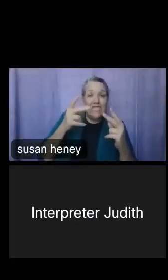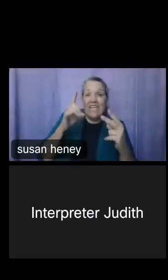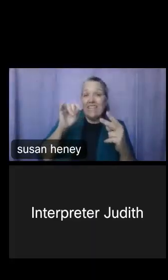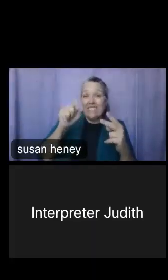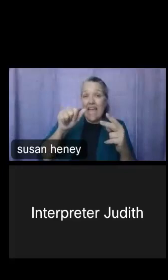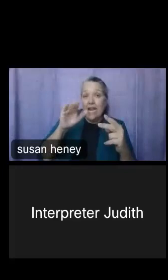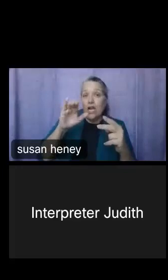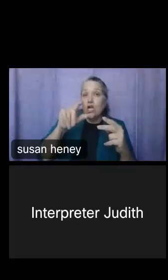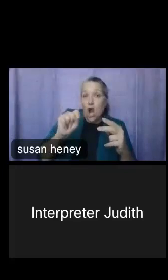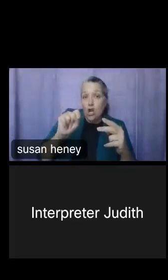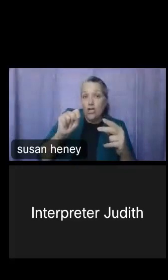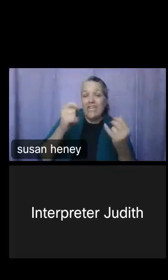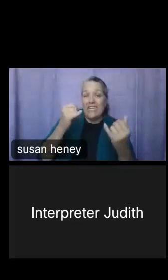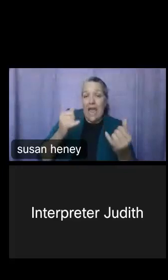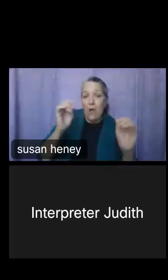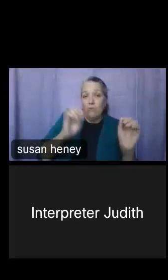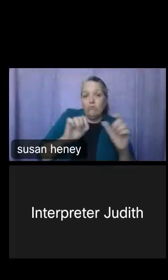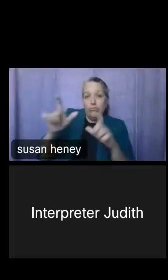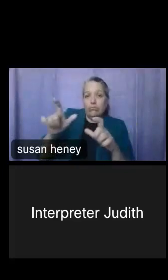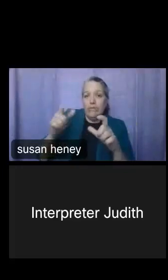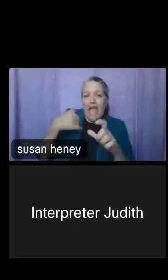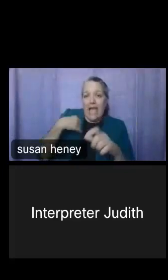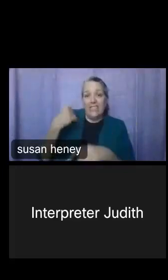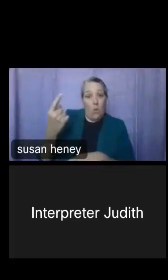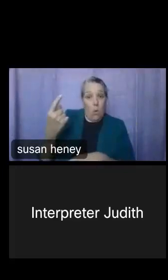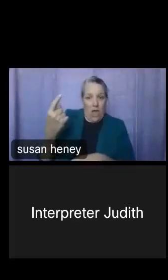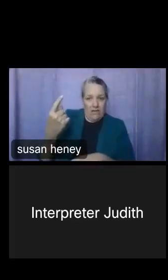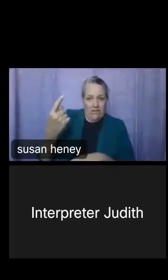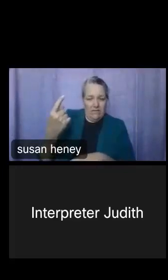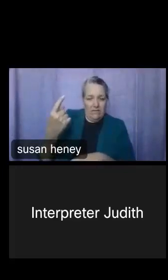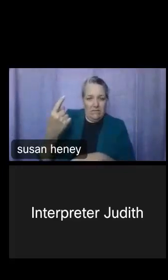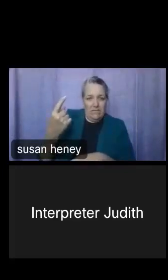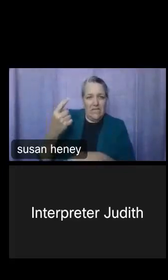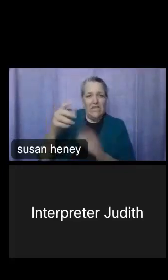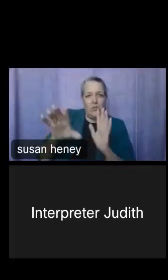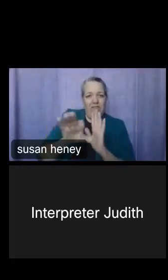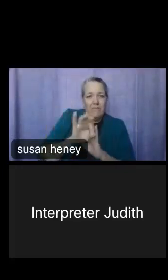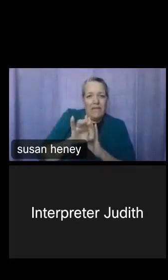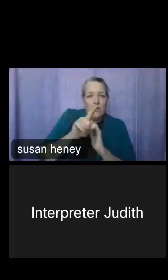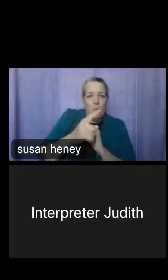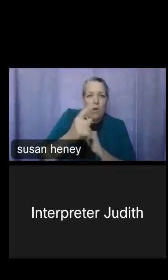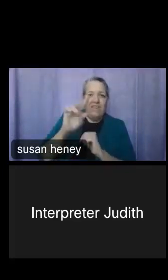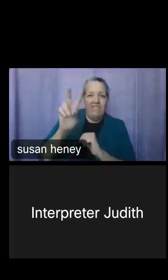up in the top now having 1 next to it because we have selected one variable.